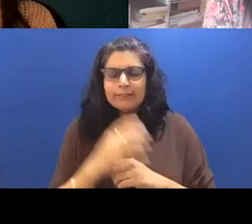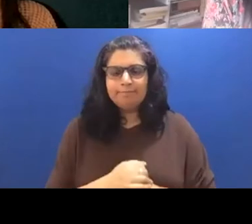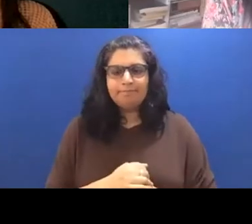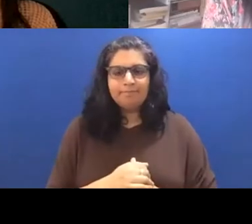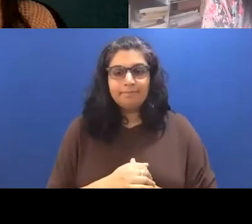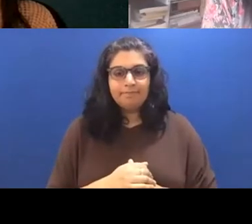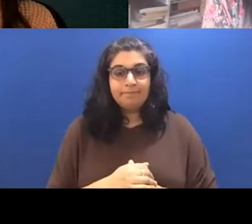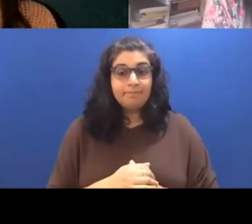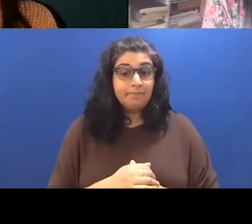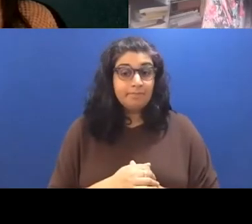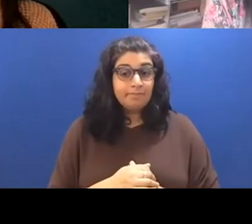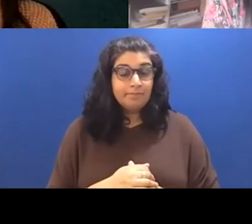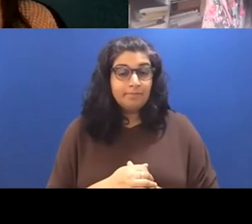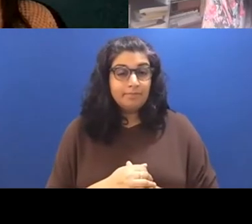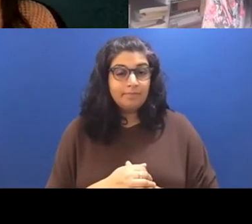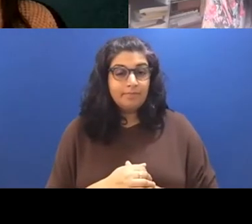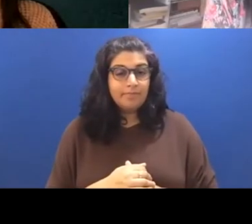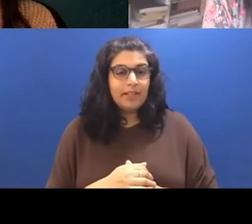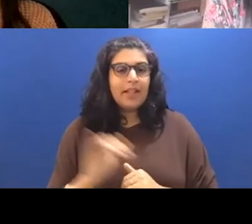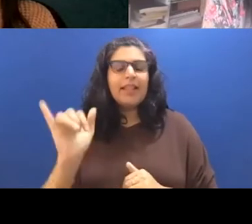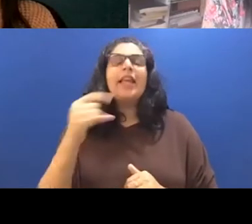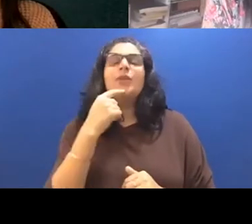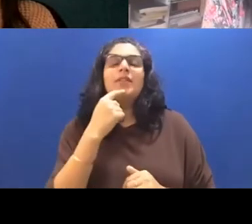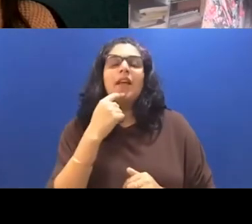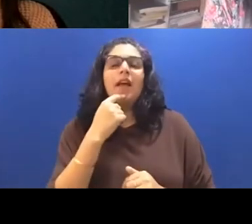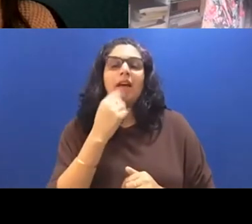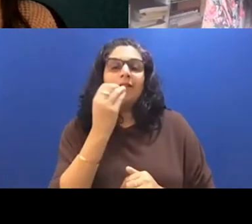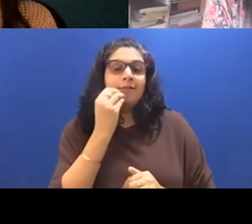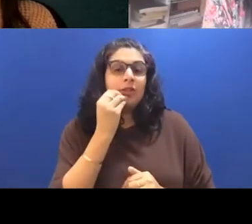one I just think that the act like you said, like the athlete who said of food of cooking